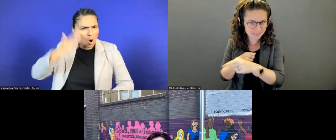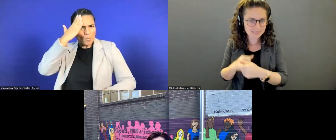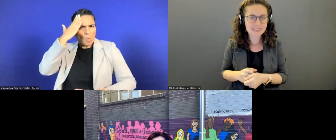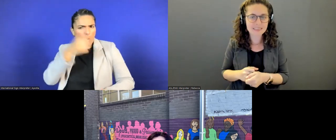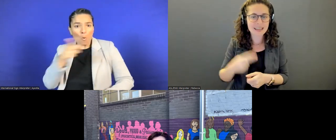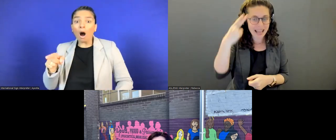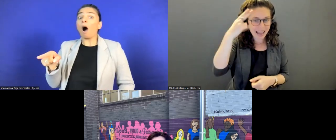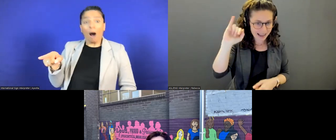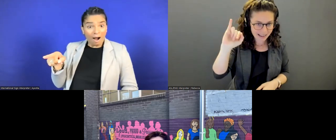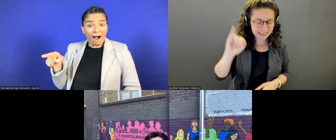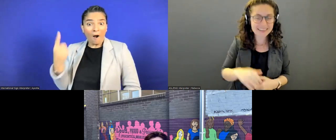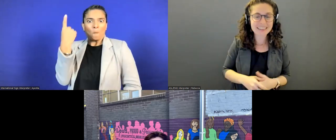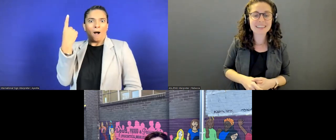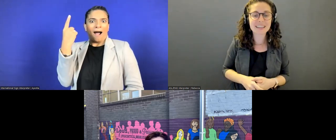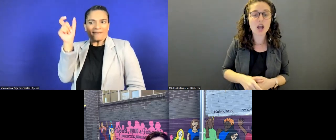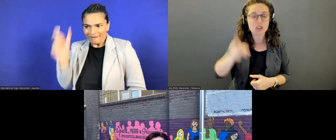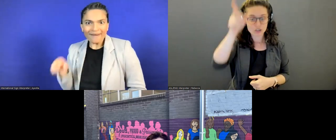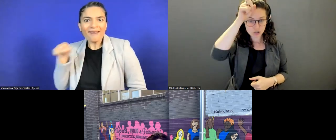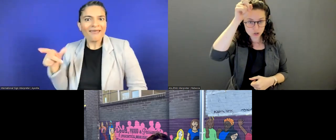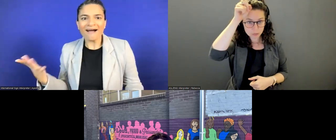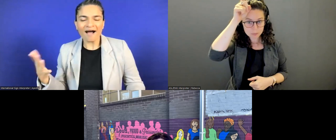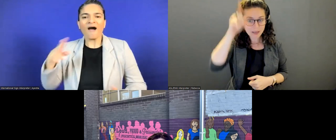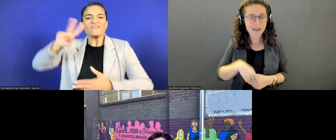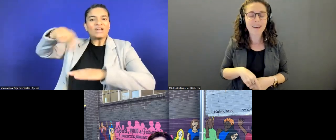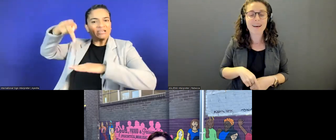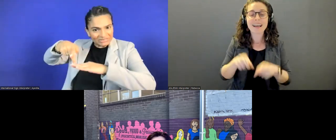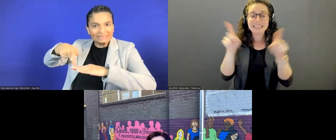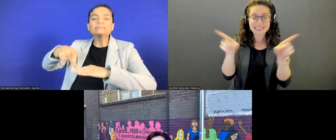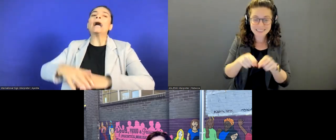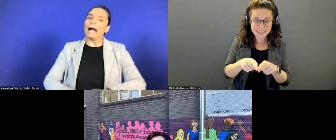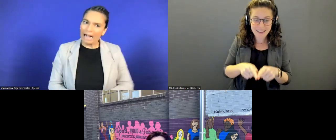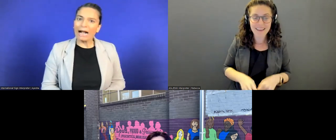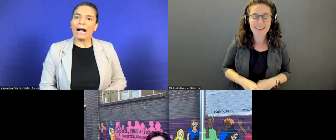Haiti. Germany. India.